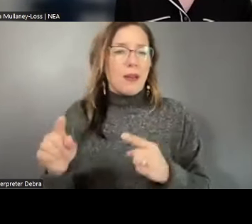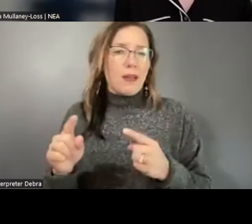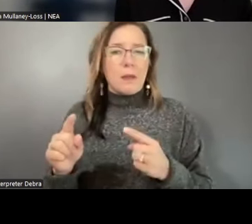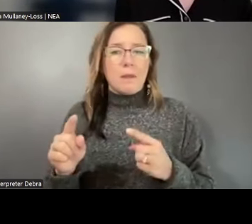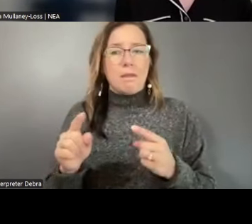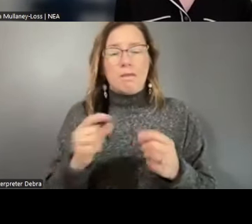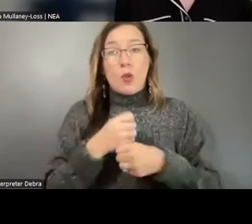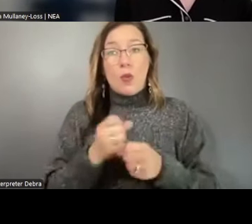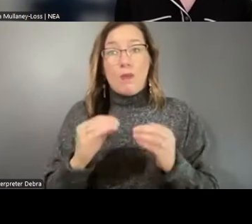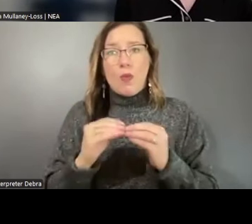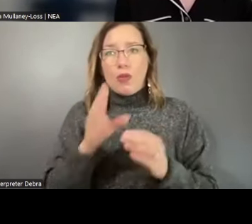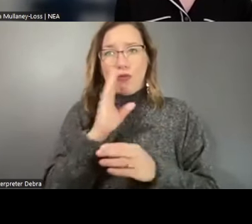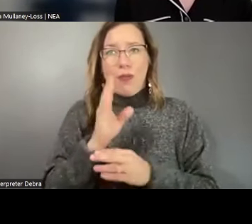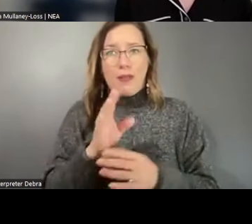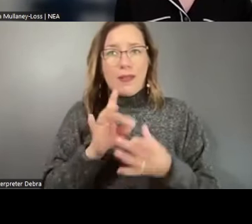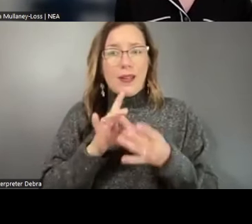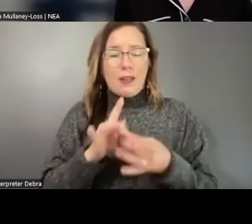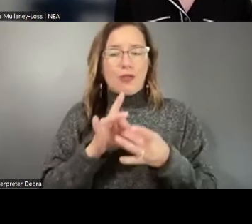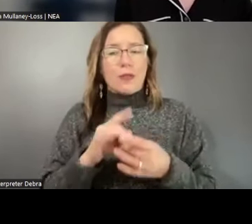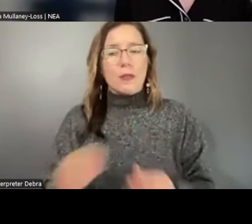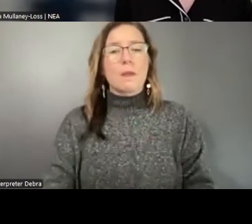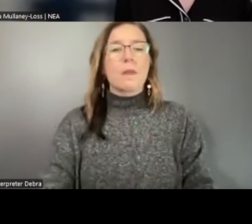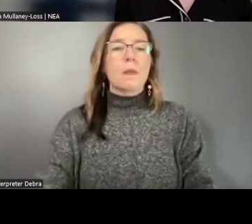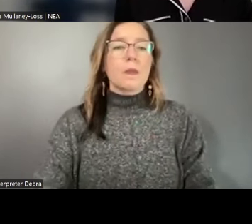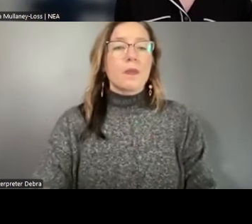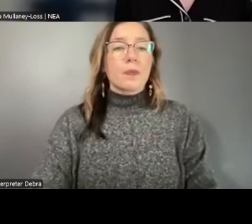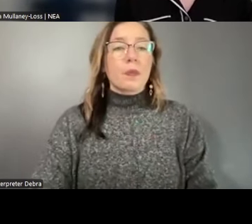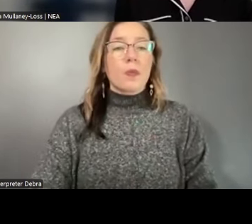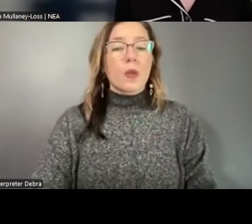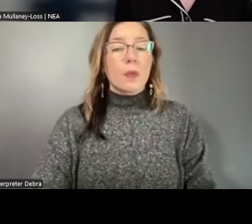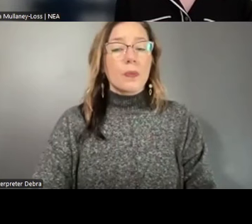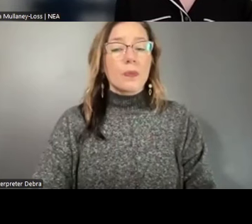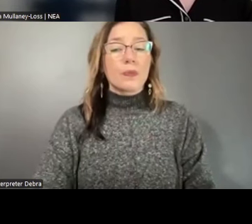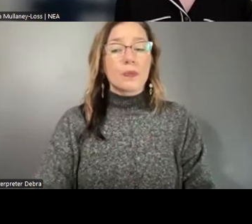more direct connections. One of the things that we've seen on the ground here, and Bravo